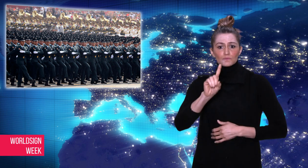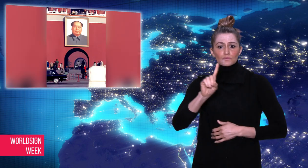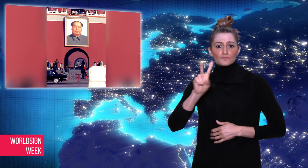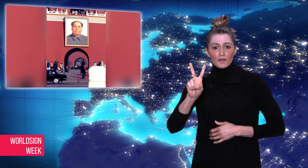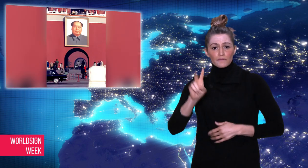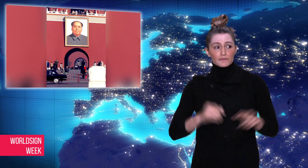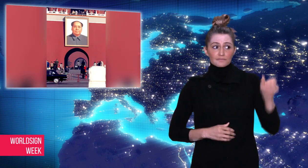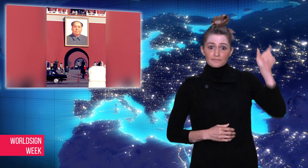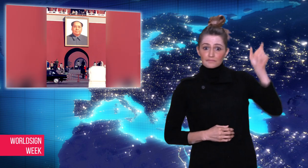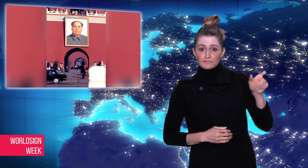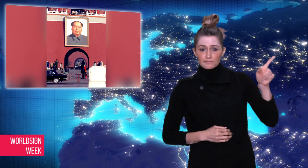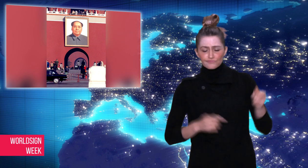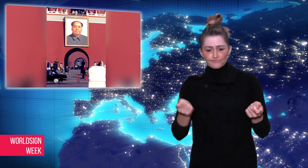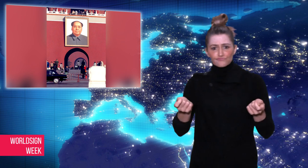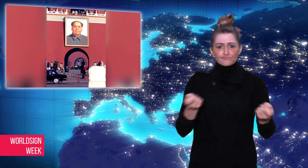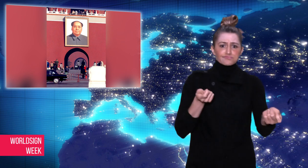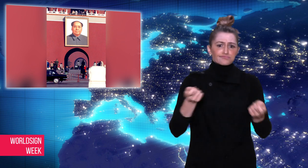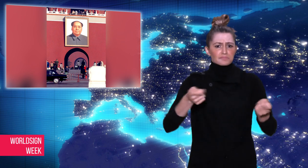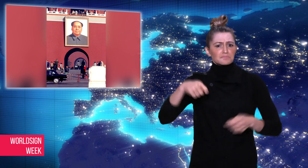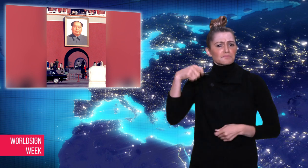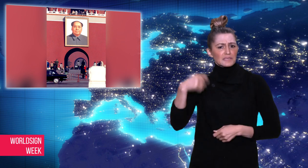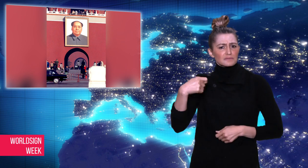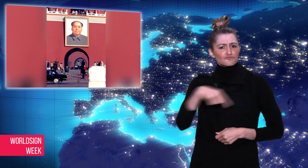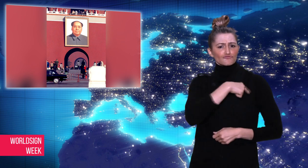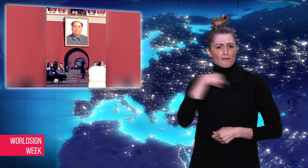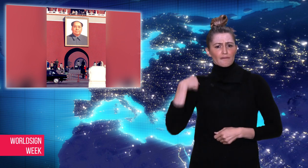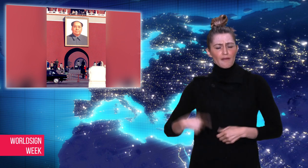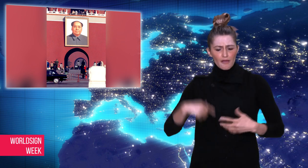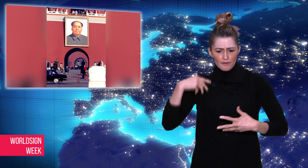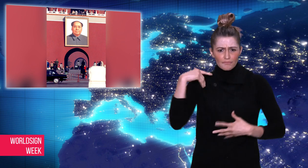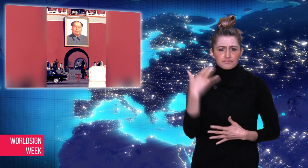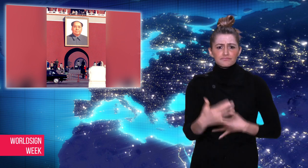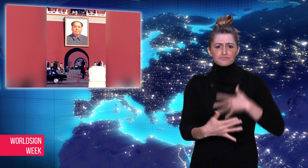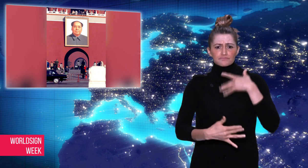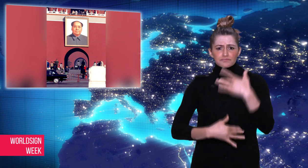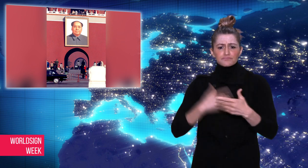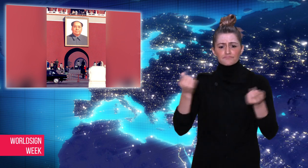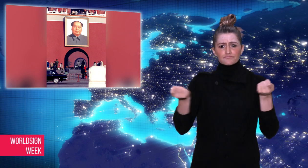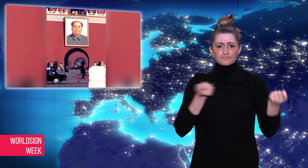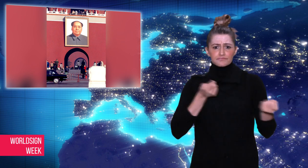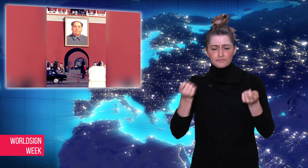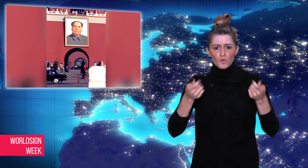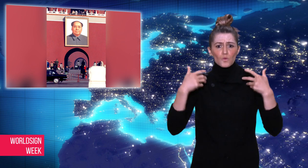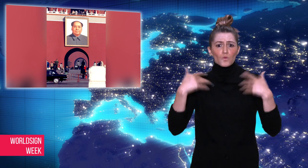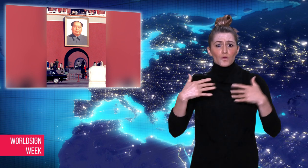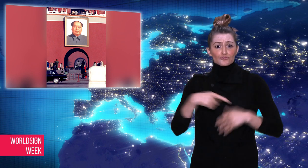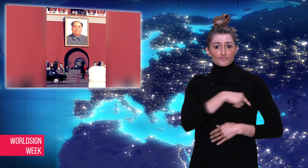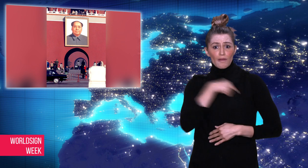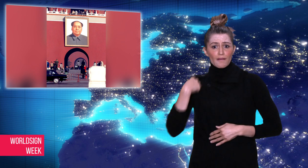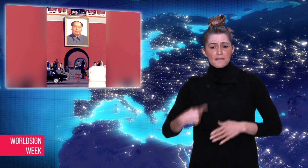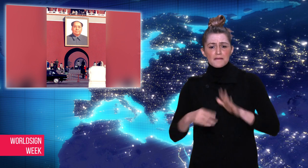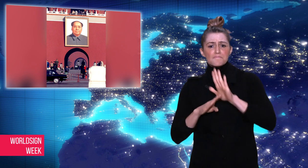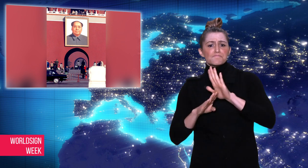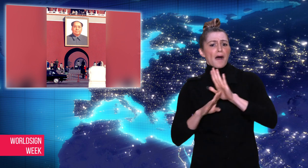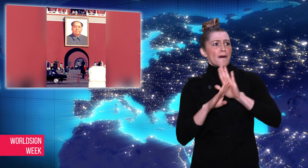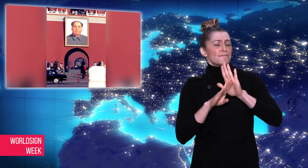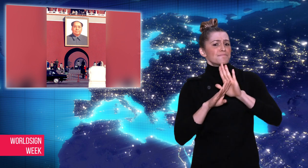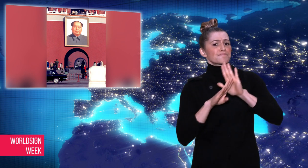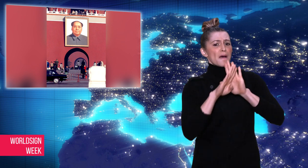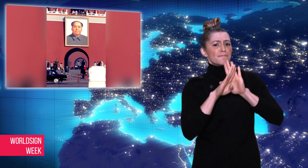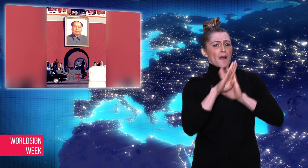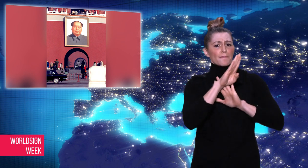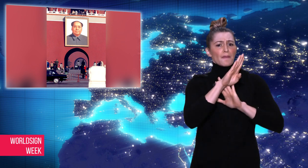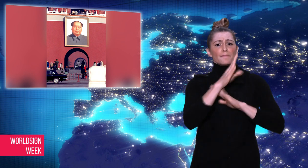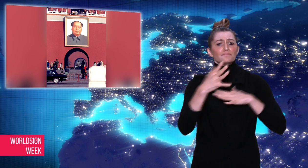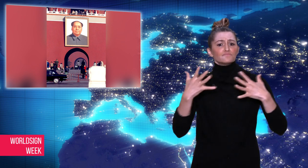Xi Jinping has been president since 2012 and